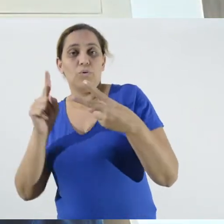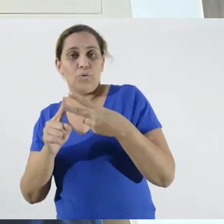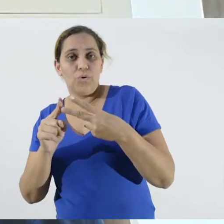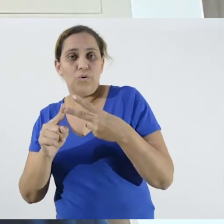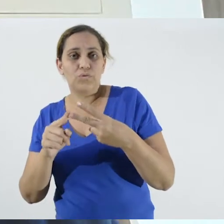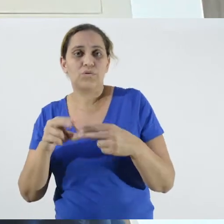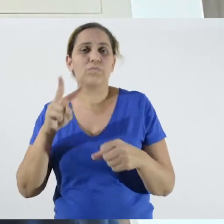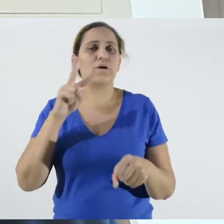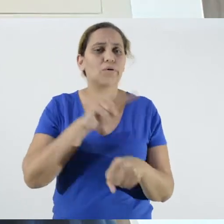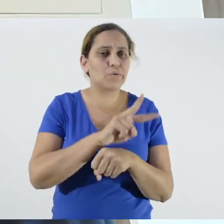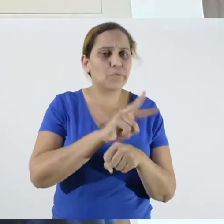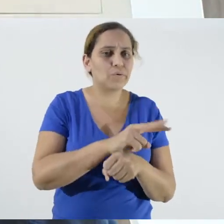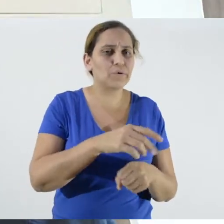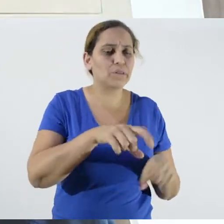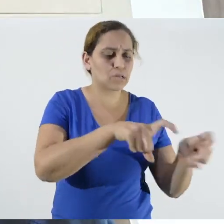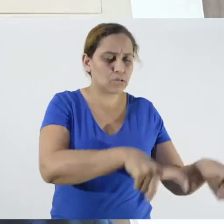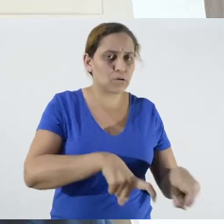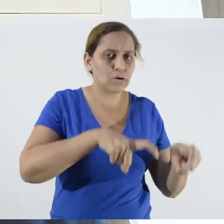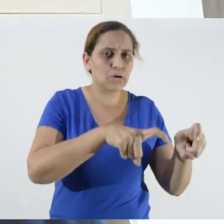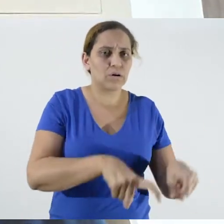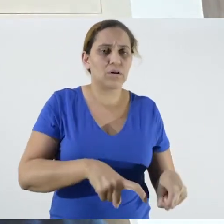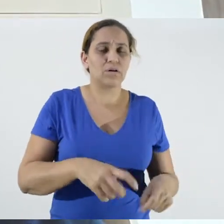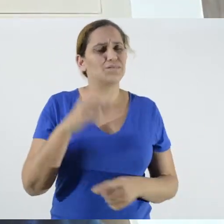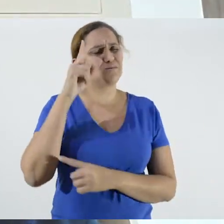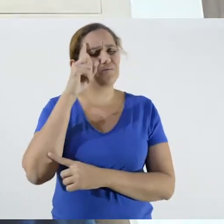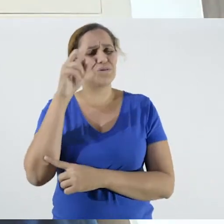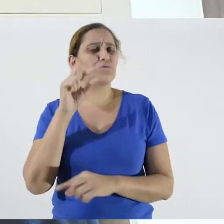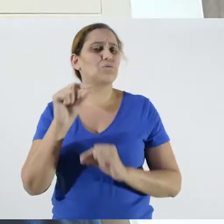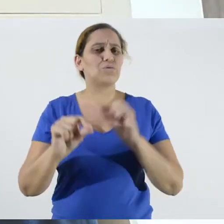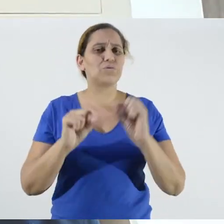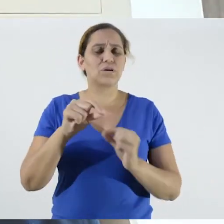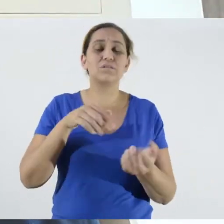the rural extension worker. This manual is mainly intended to transmit